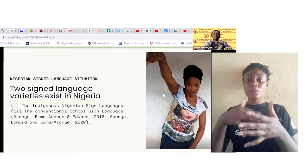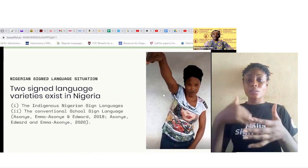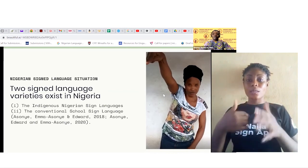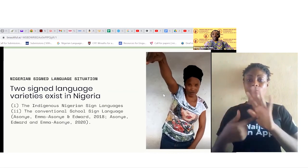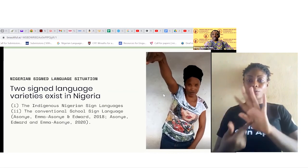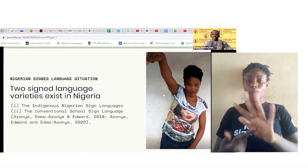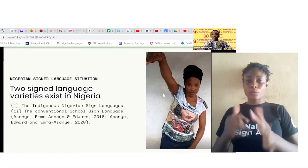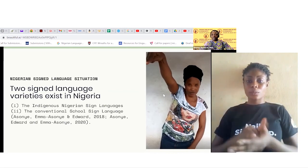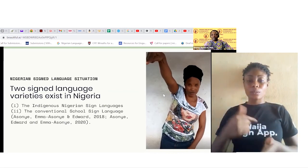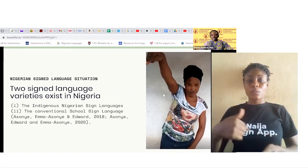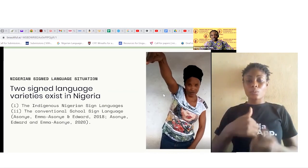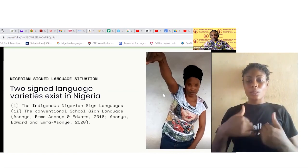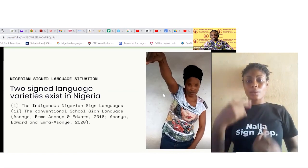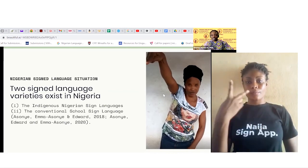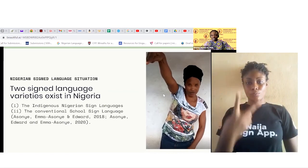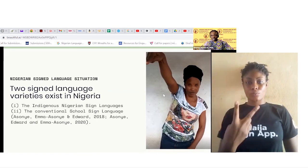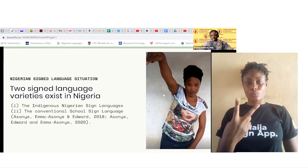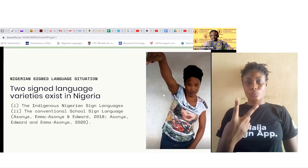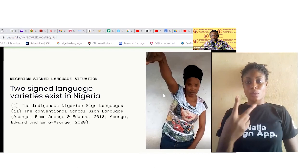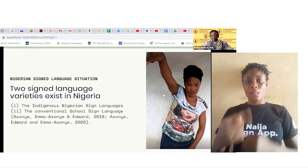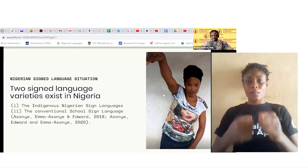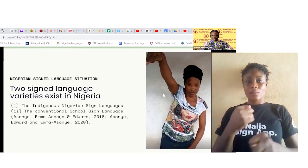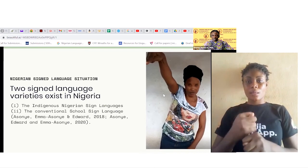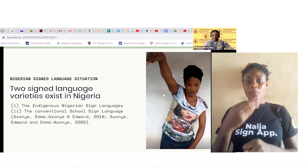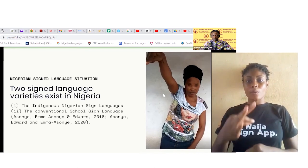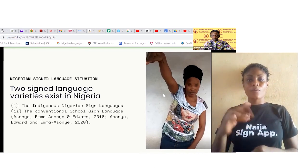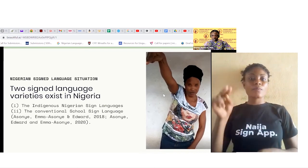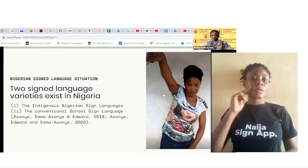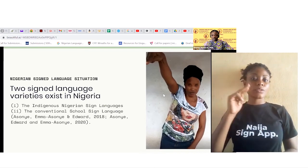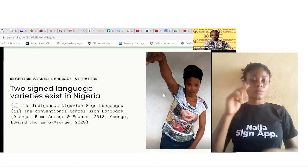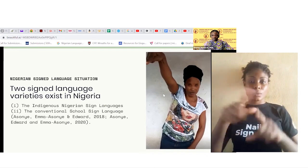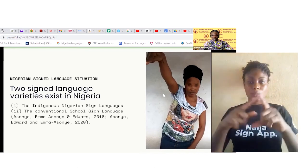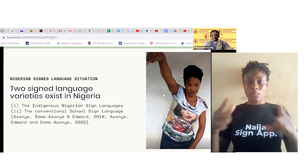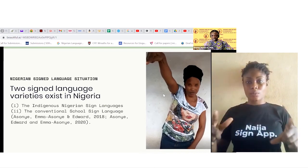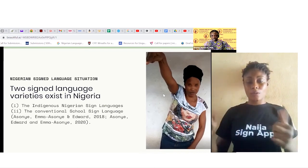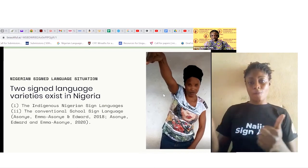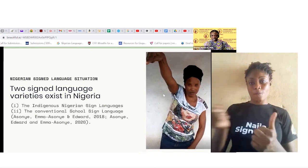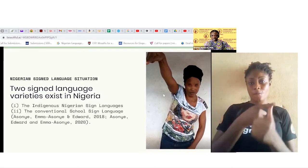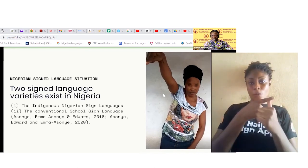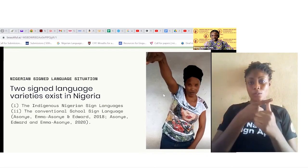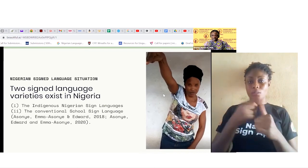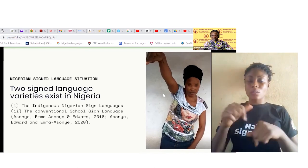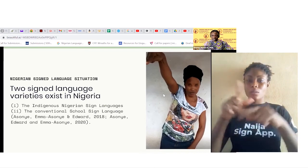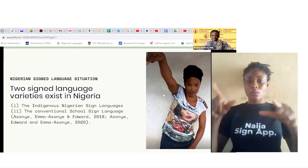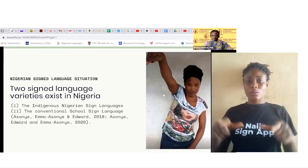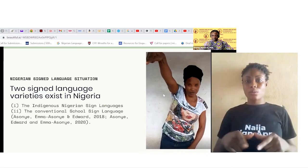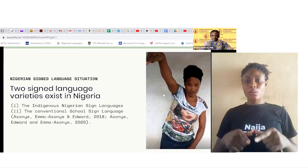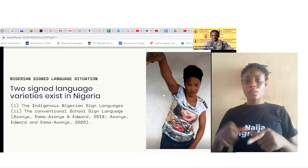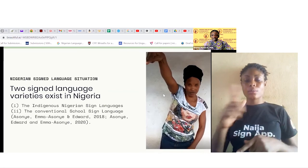two varieties of Nigerian Sign Languages the first one the Indigenous Nigerian Sign Languages and